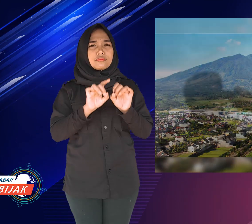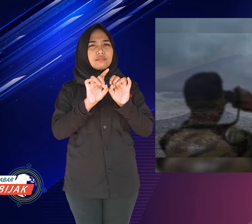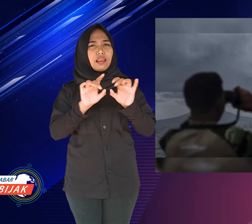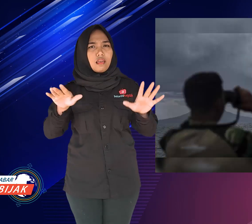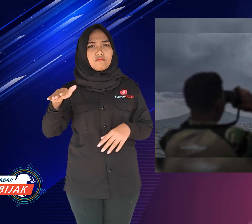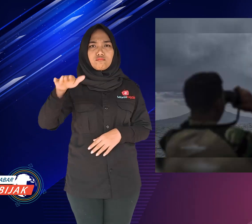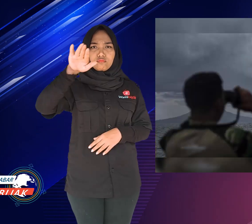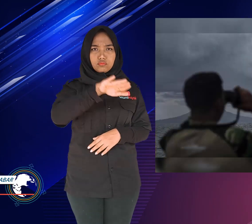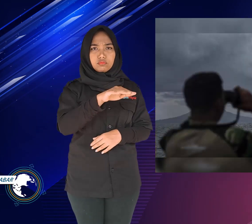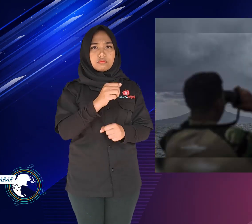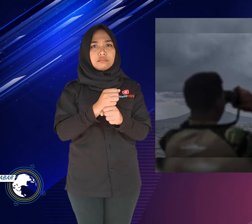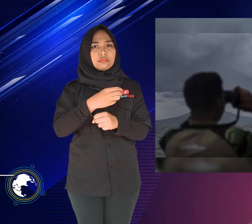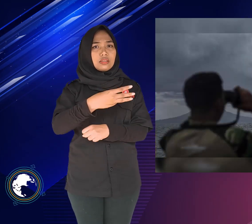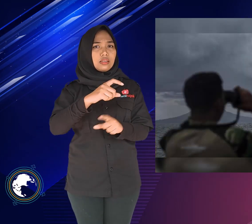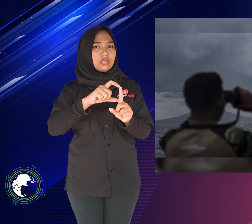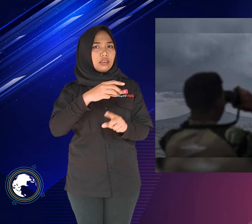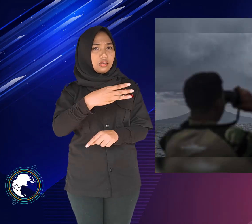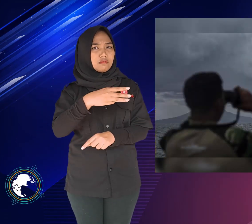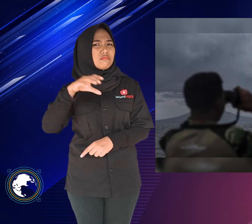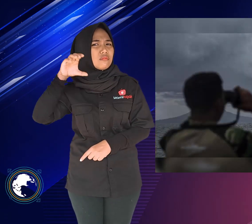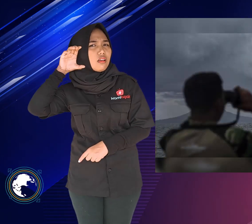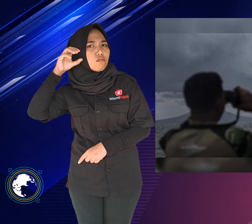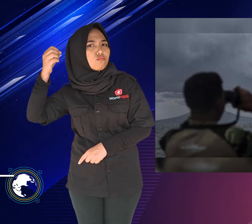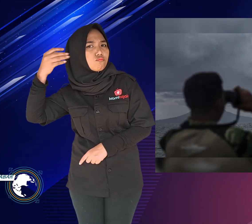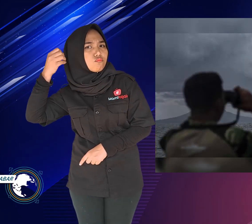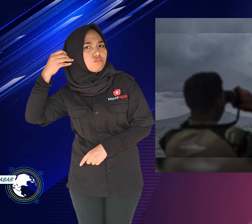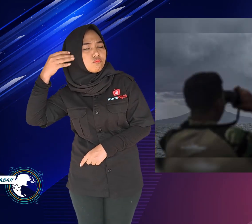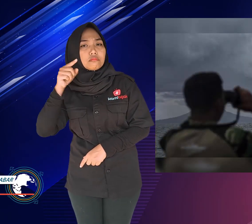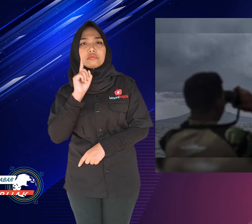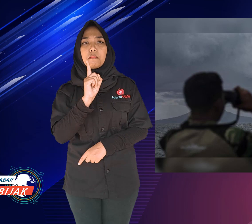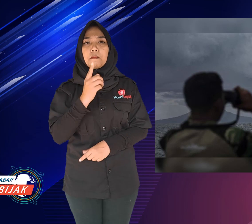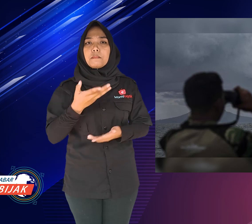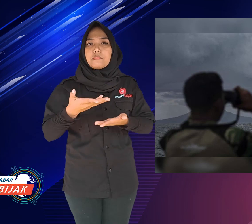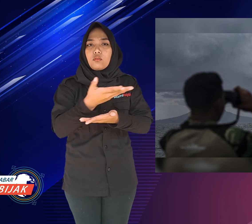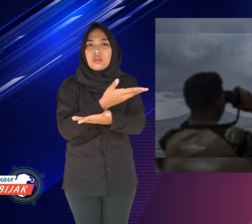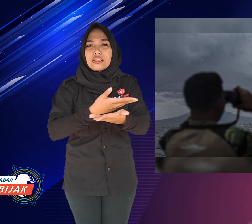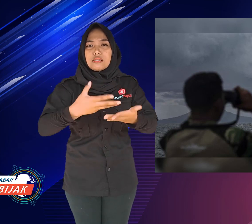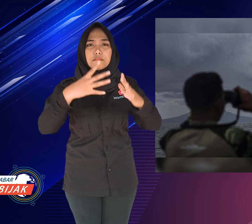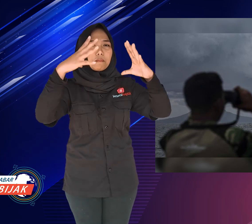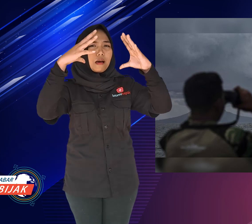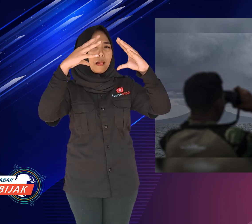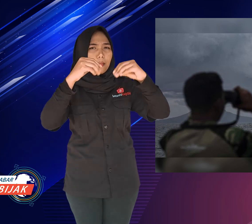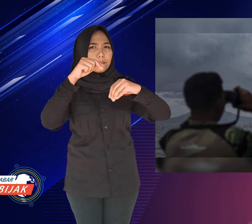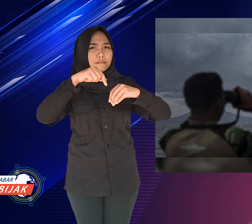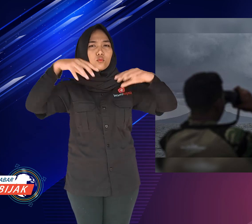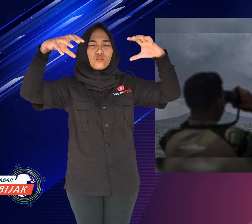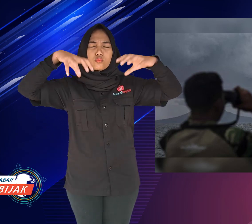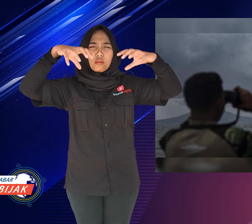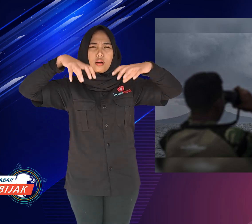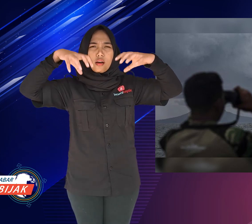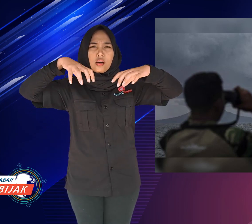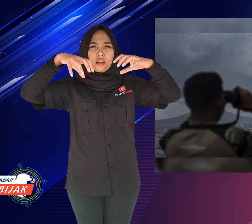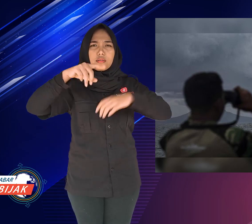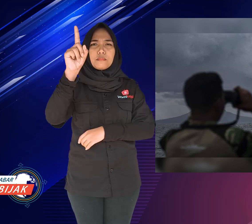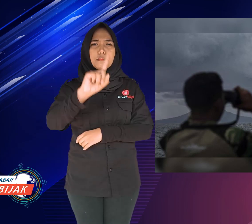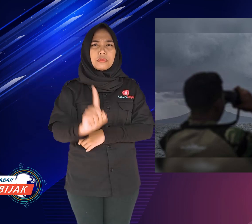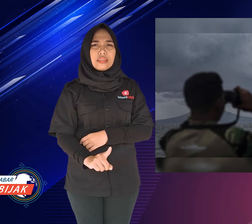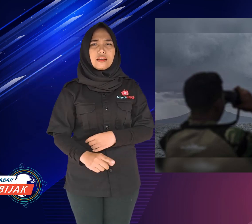an employee on Gunung Gede post heard this booming sound because of rain and thunder overnight.